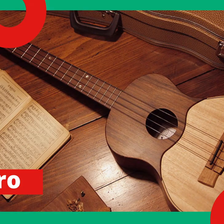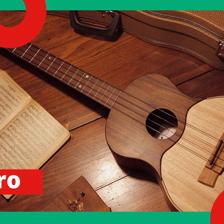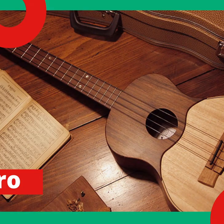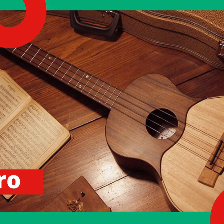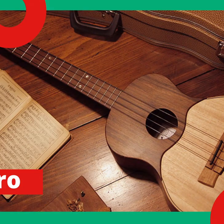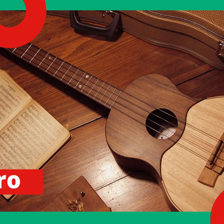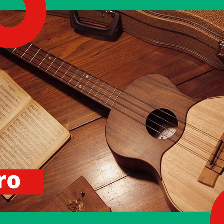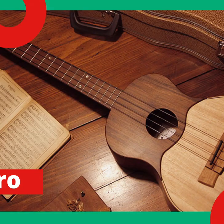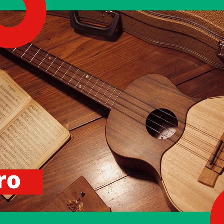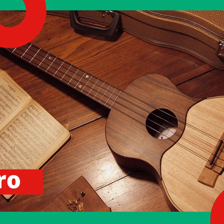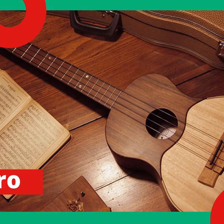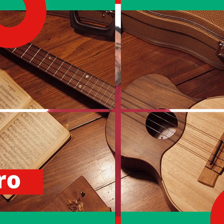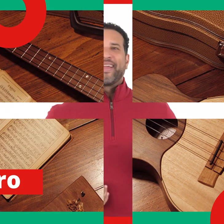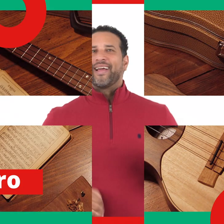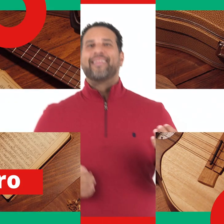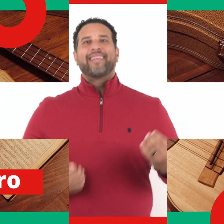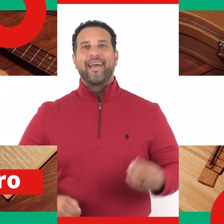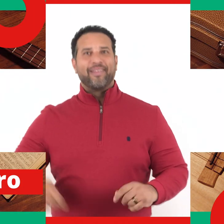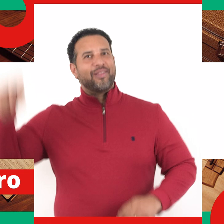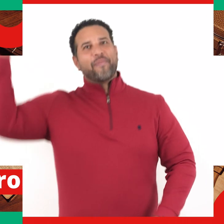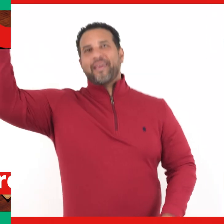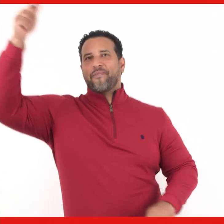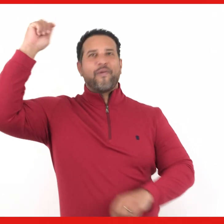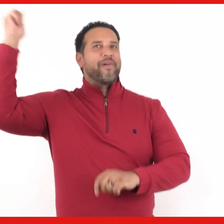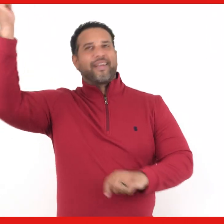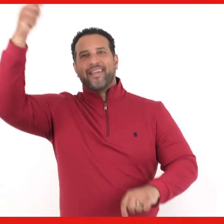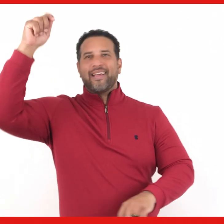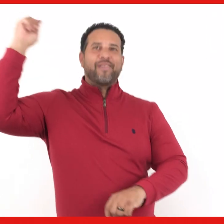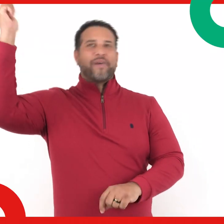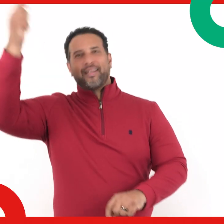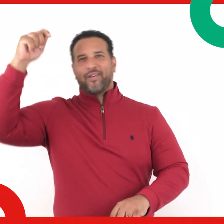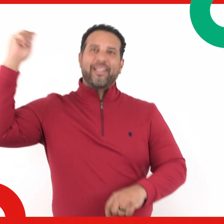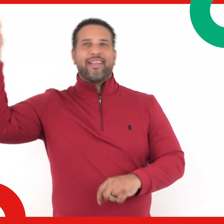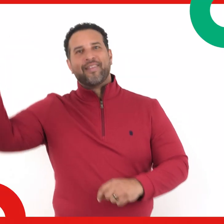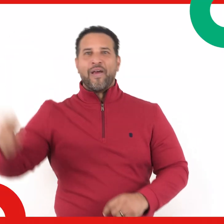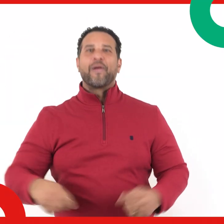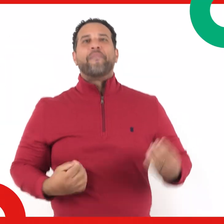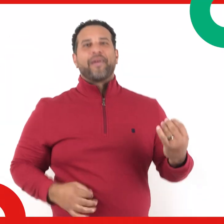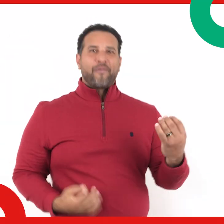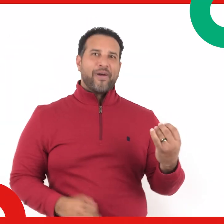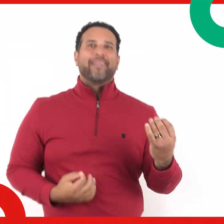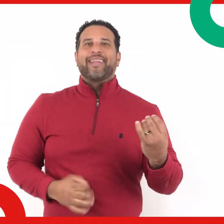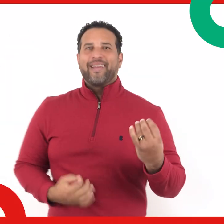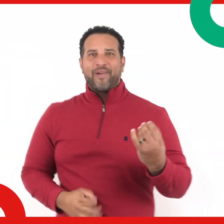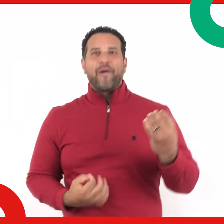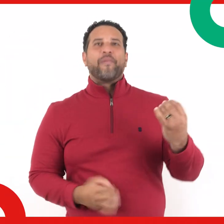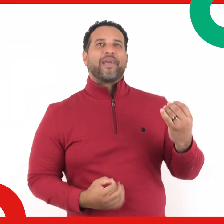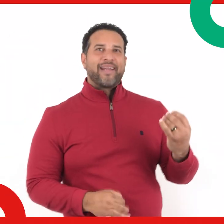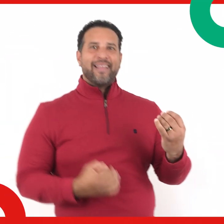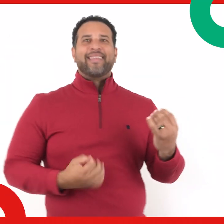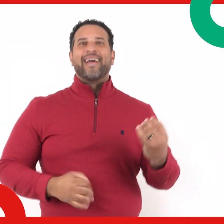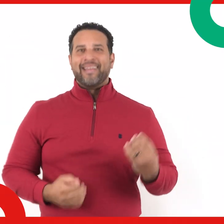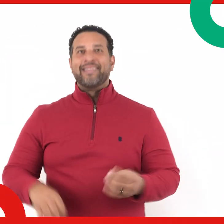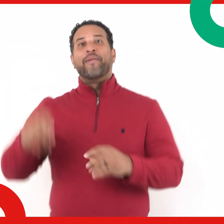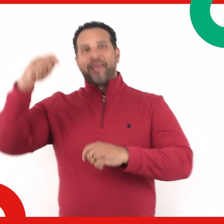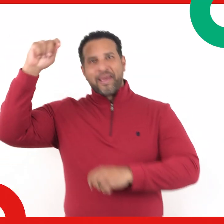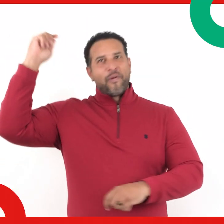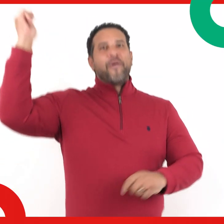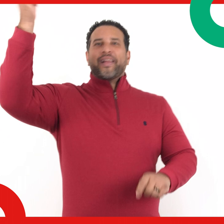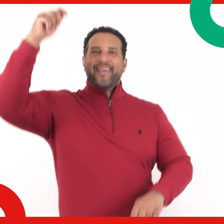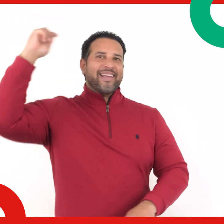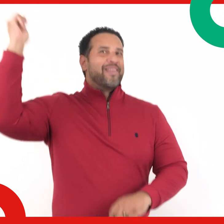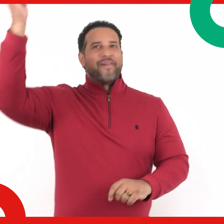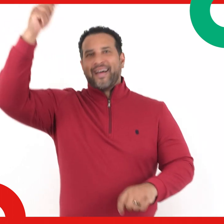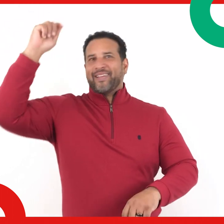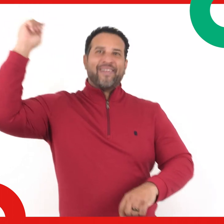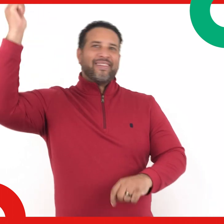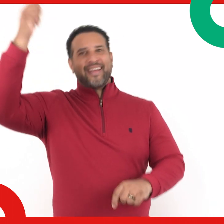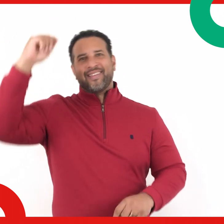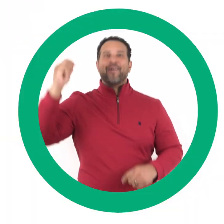Con mi cuatrico, voy cantando, mi burrito va trotando.